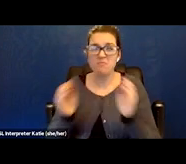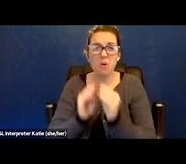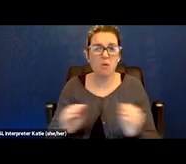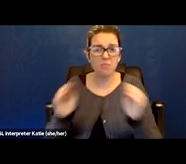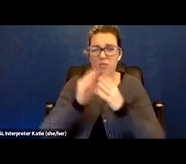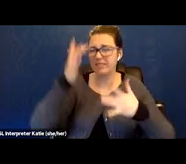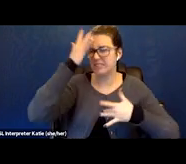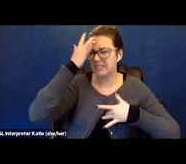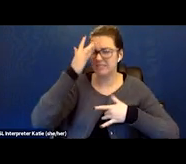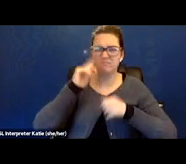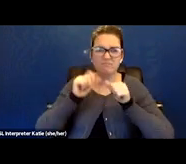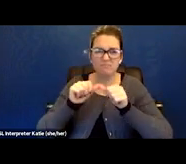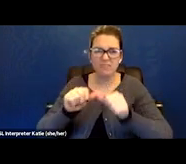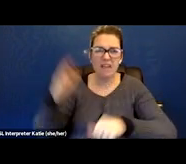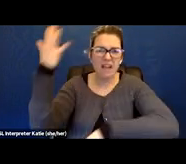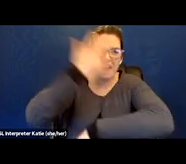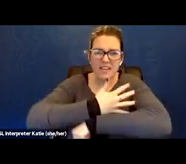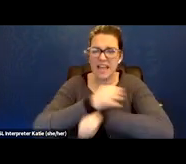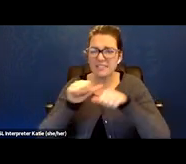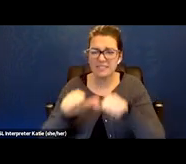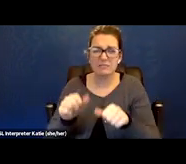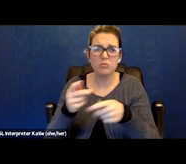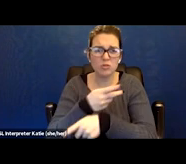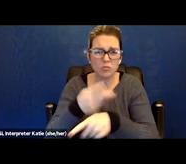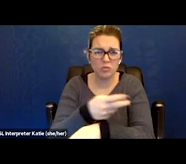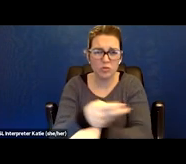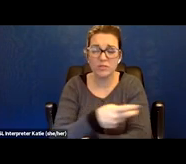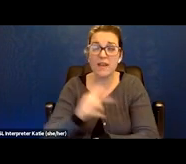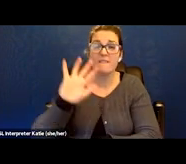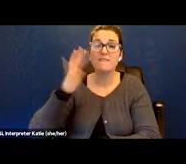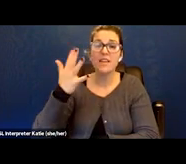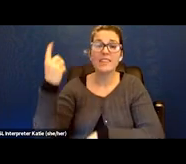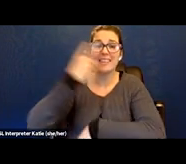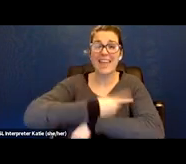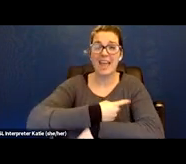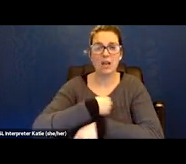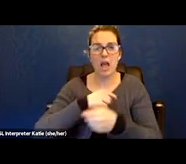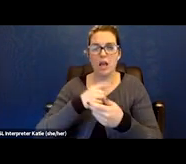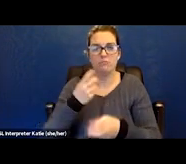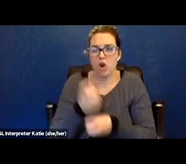To where I was out of breath on that fifth day and called an EMT with my, basically last breath.